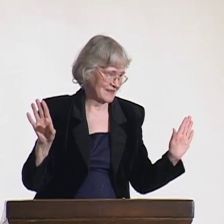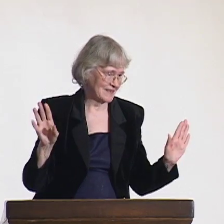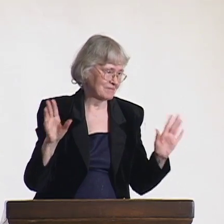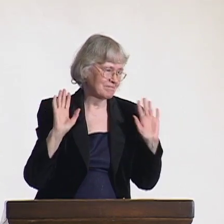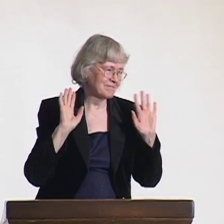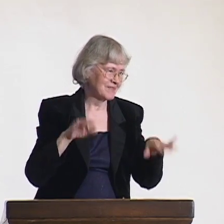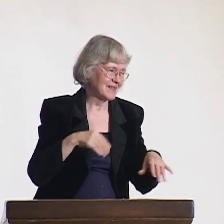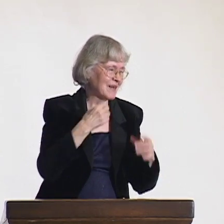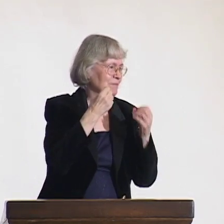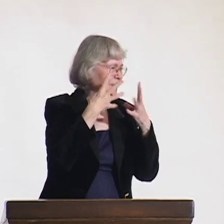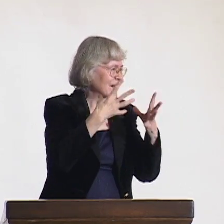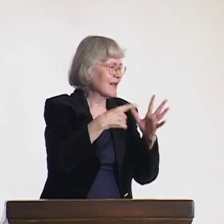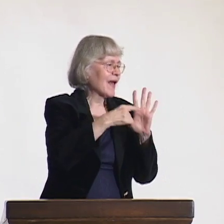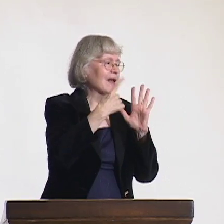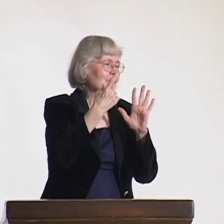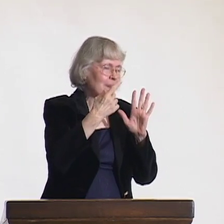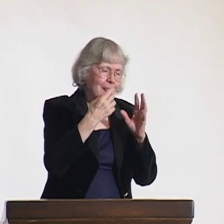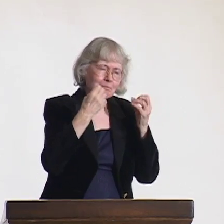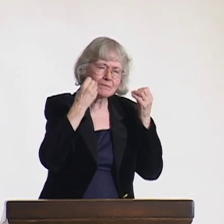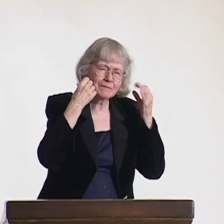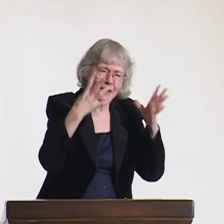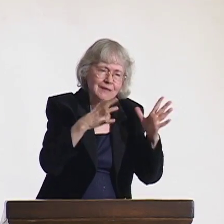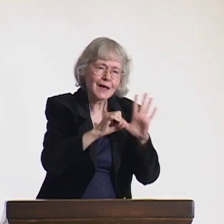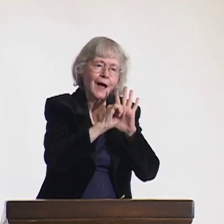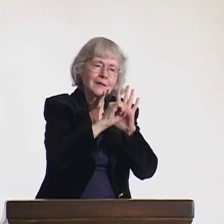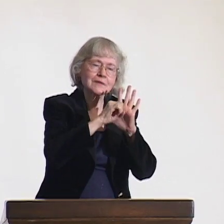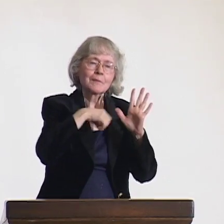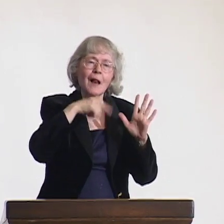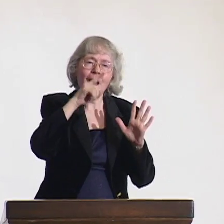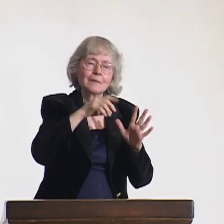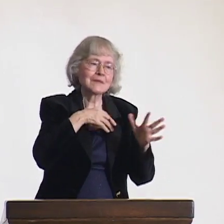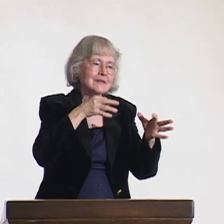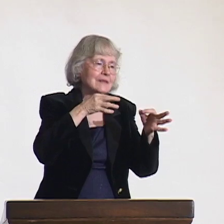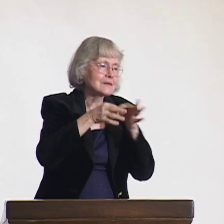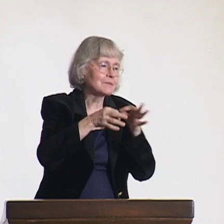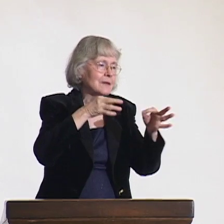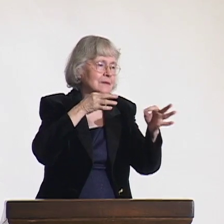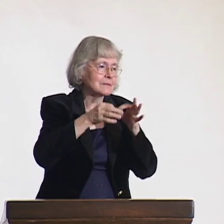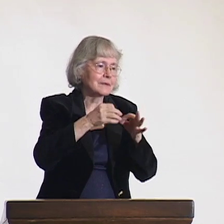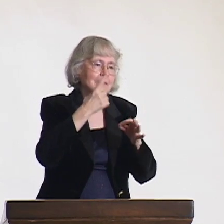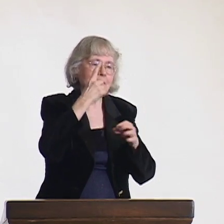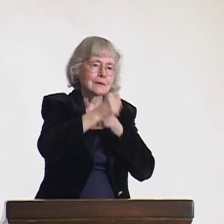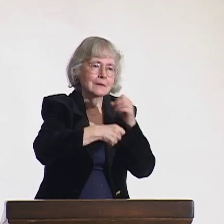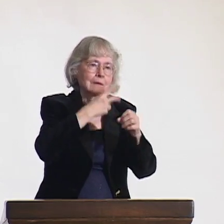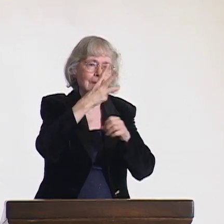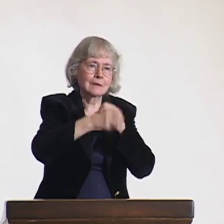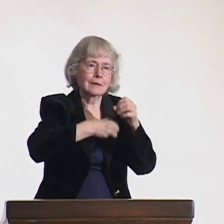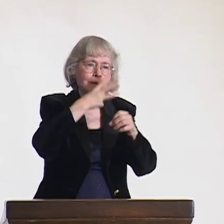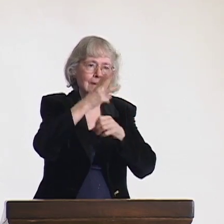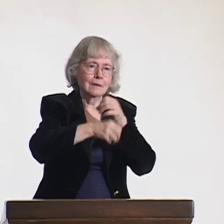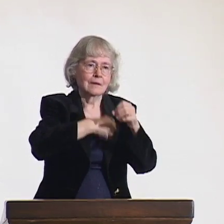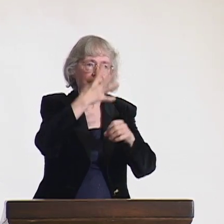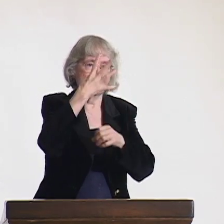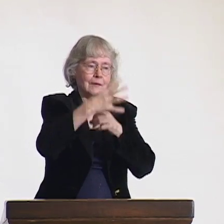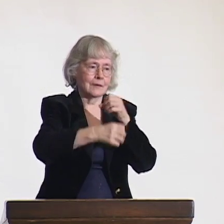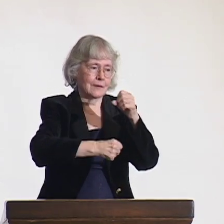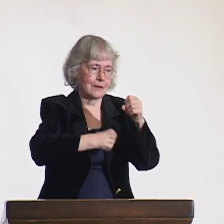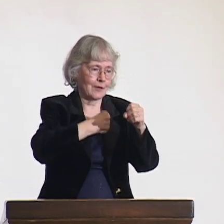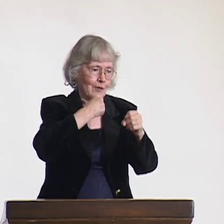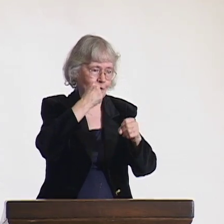You have a multitude of spoken languages being used. So why would you have a universal sign language?